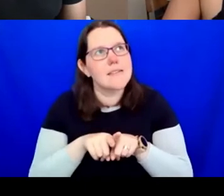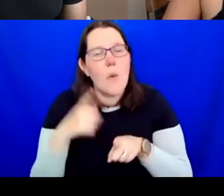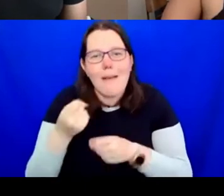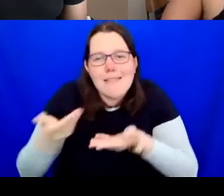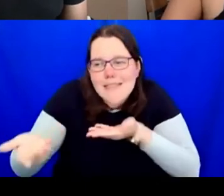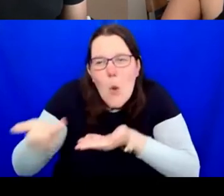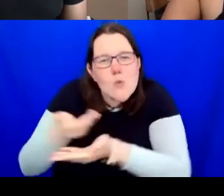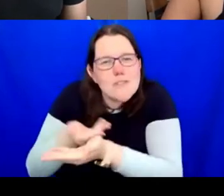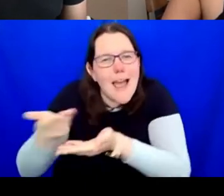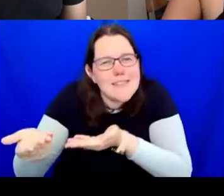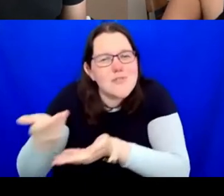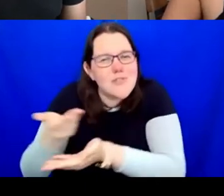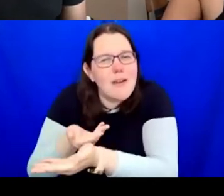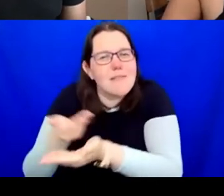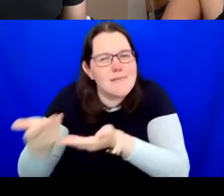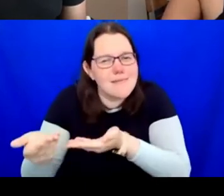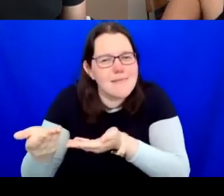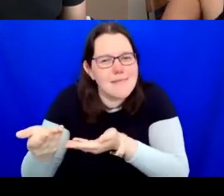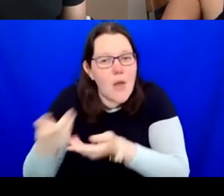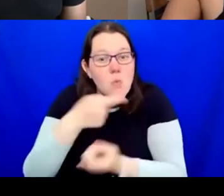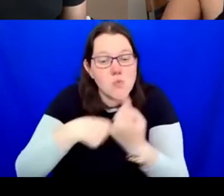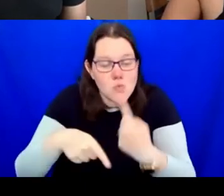and the institution because we recognise that we actually have all of the power